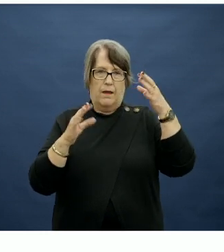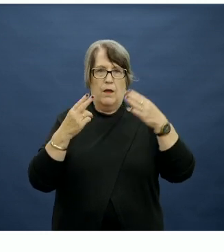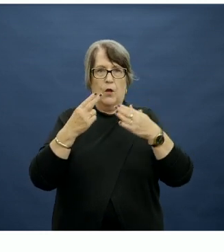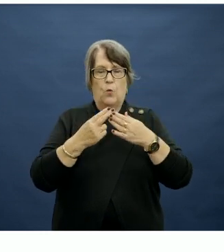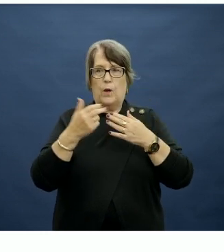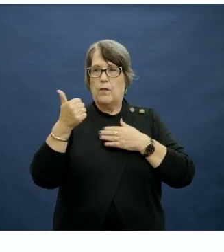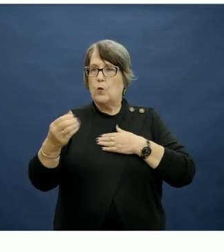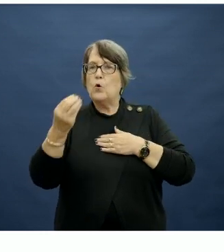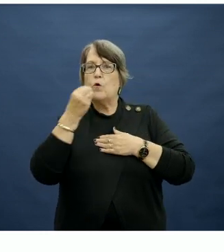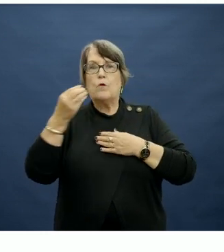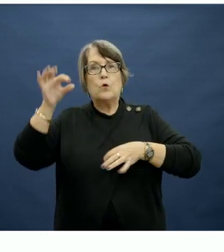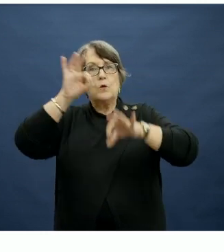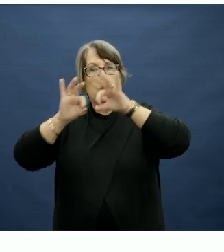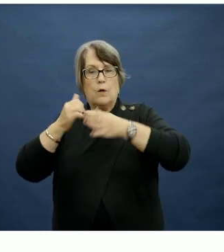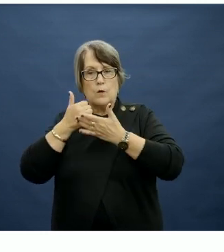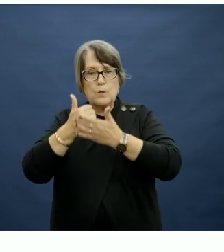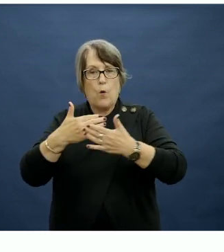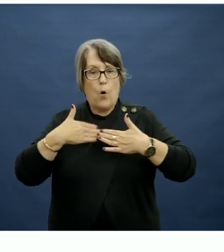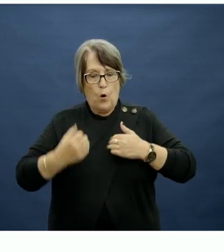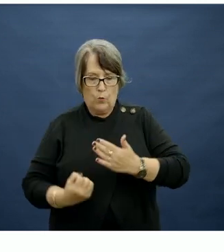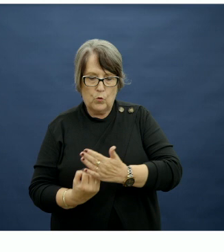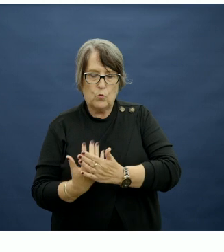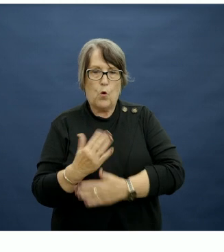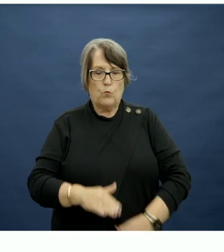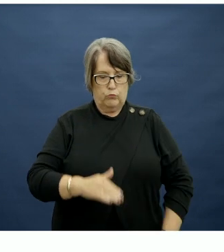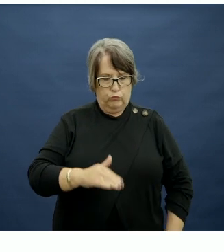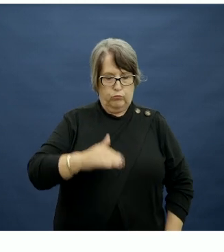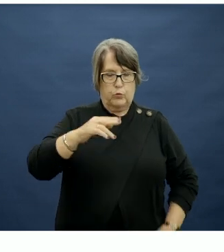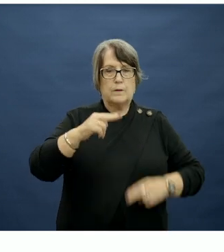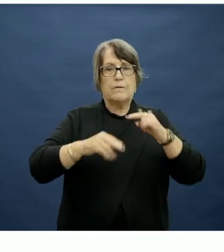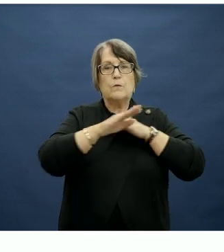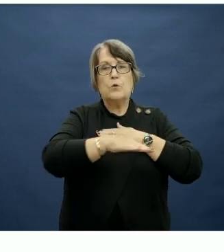around what will support healthy growth and development in children, versus the current